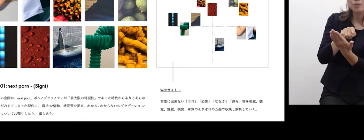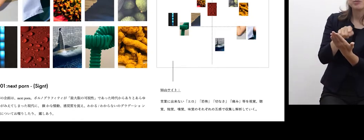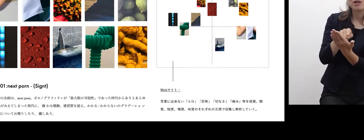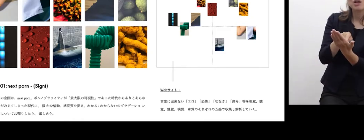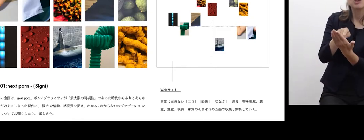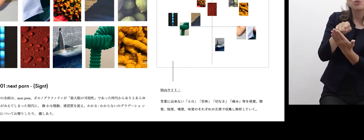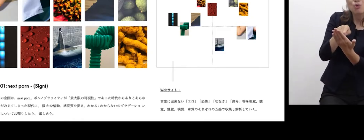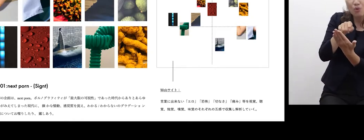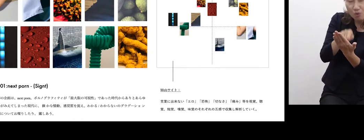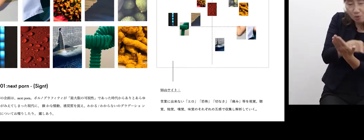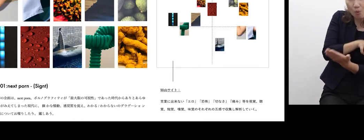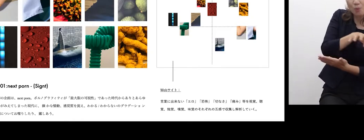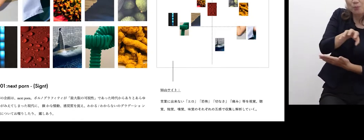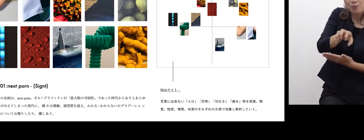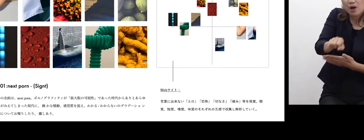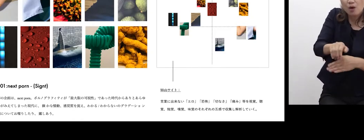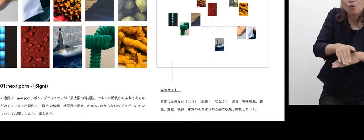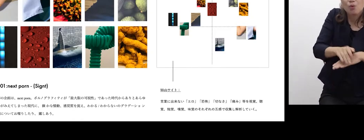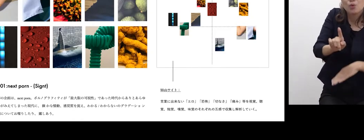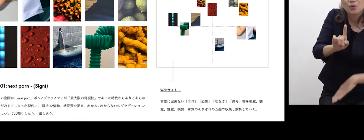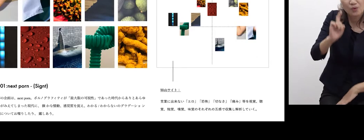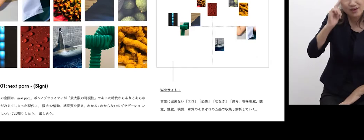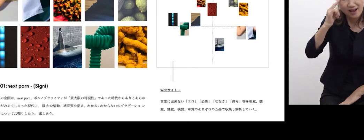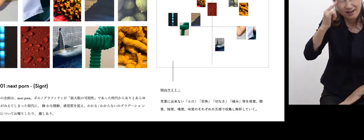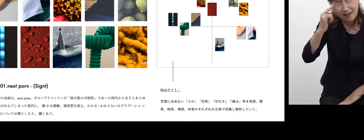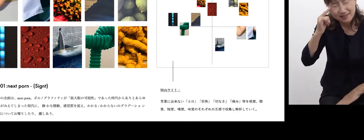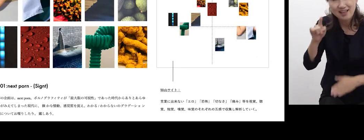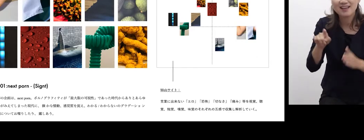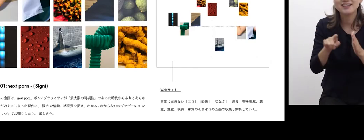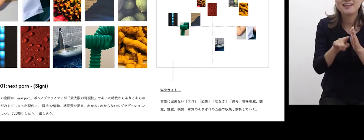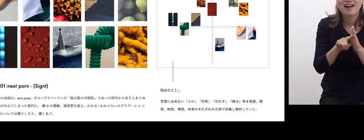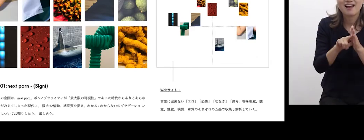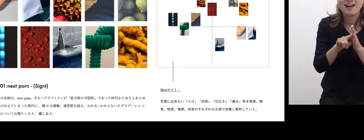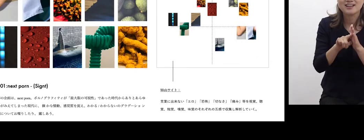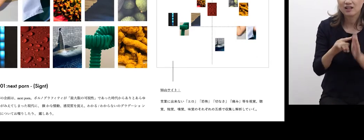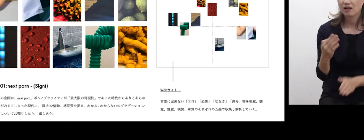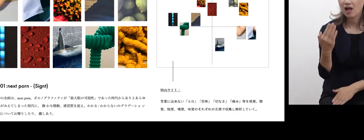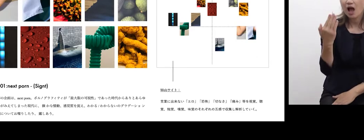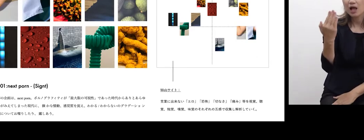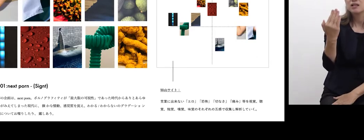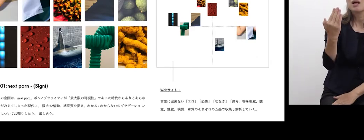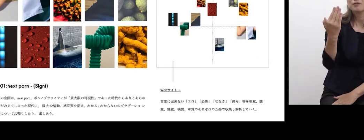behind those words. So, I make these games or places